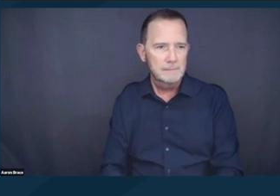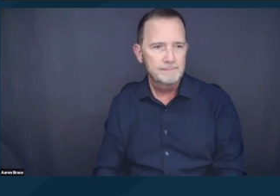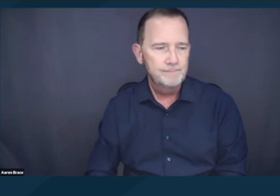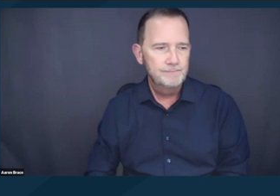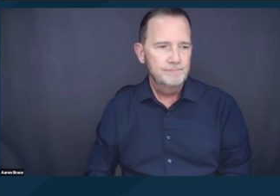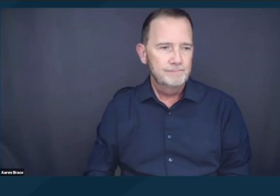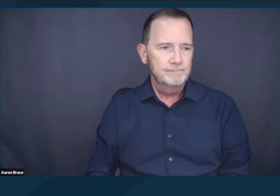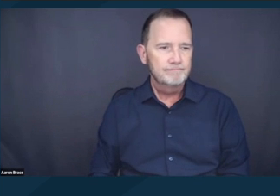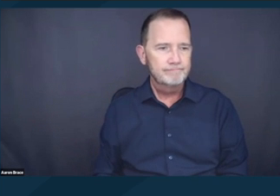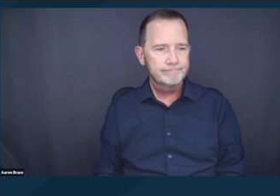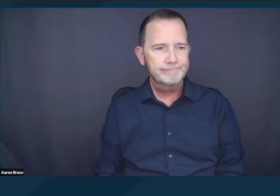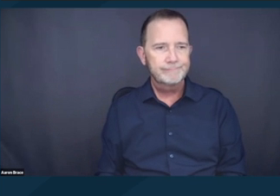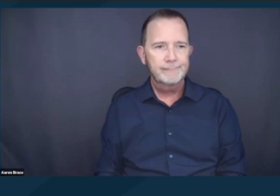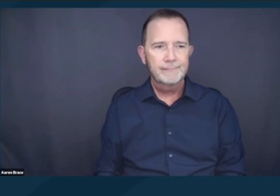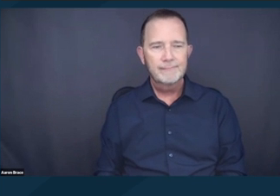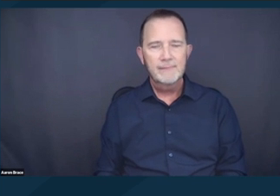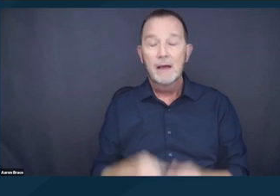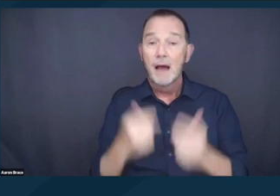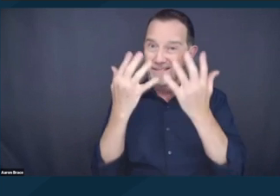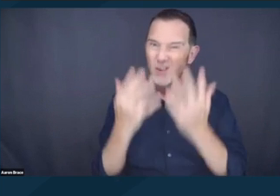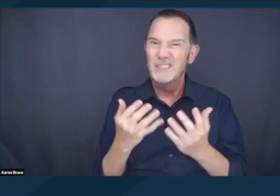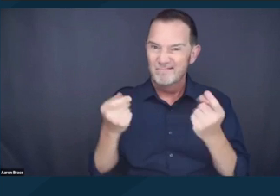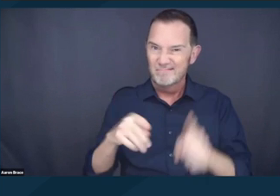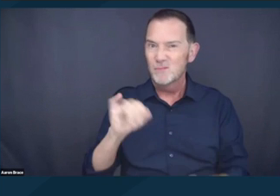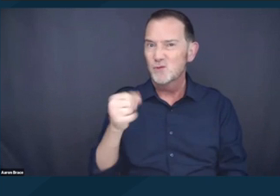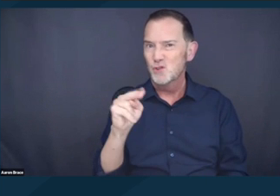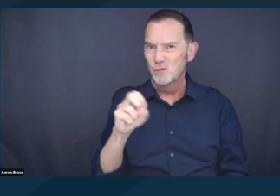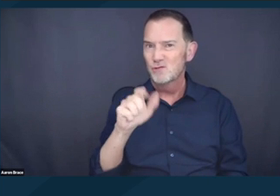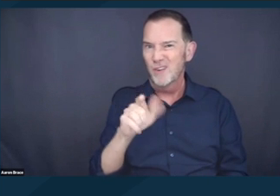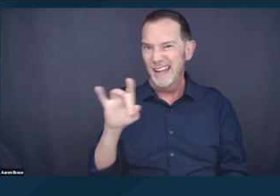Unfortunately, on June 28th in a 6 to 3 ruling,